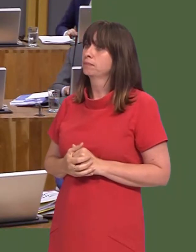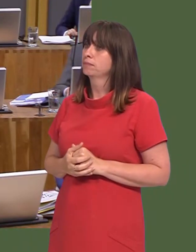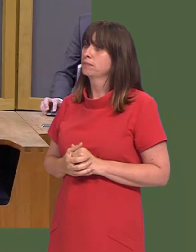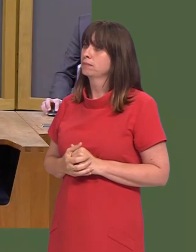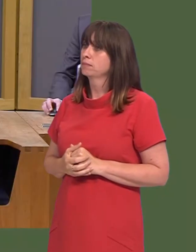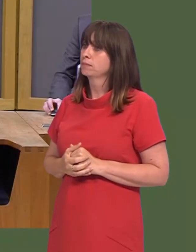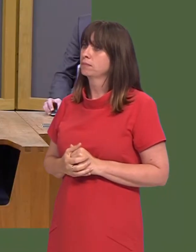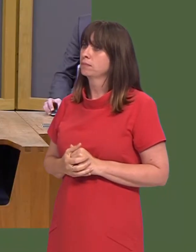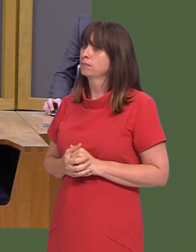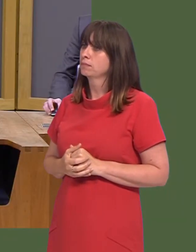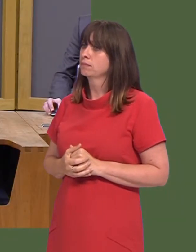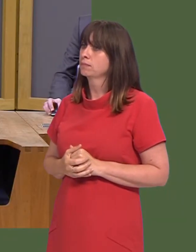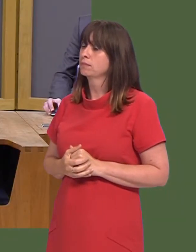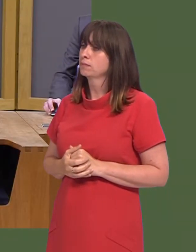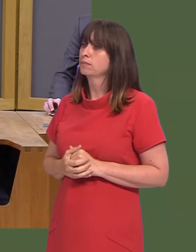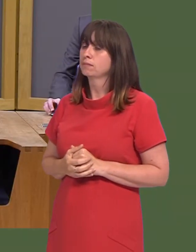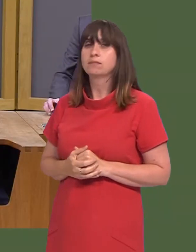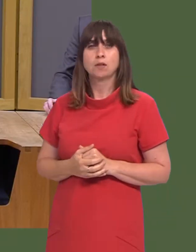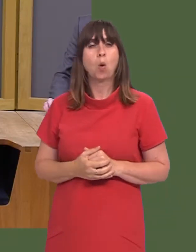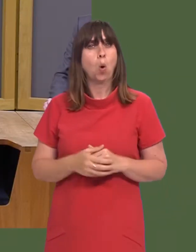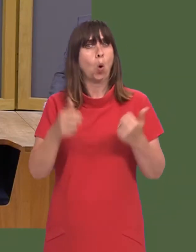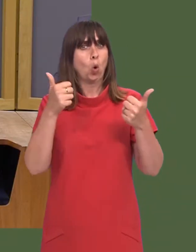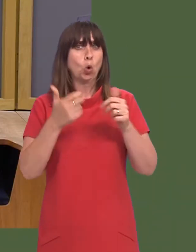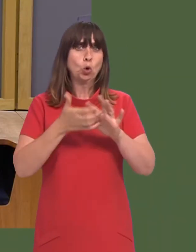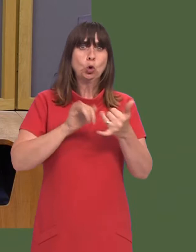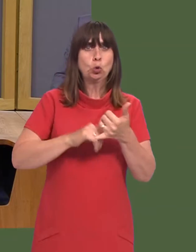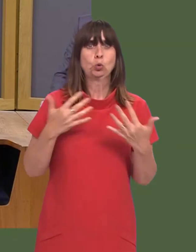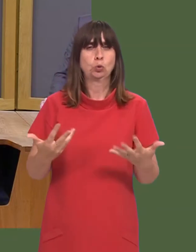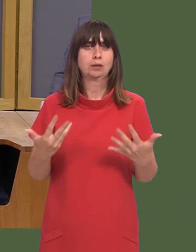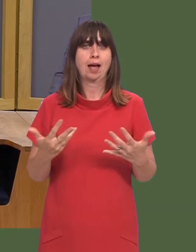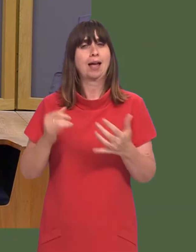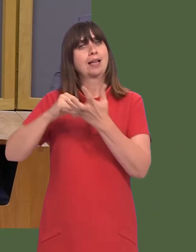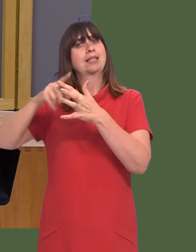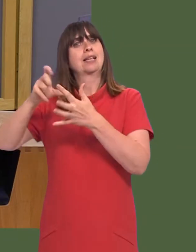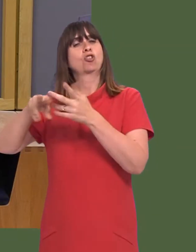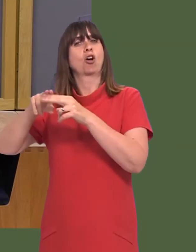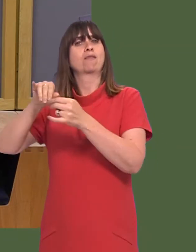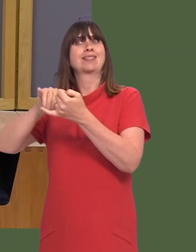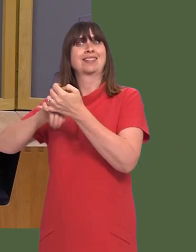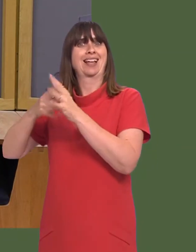Huw Irranca-Davies: I very much welcome the news today that weíve had that the Secretary